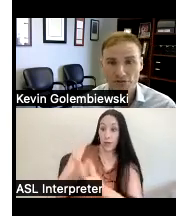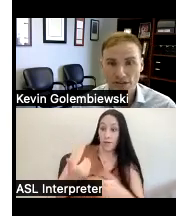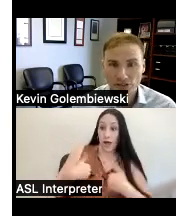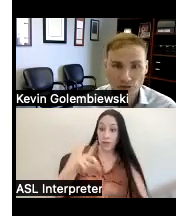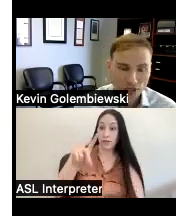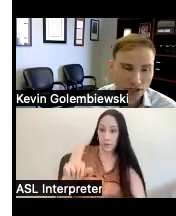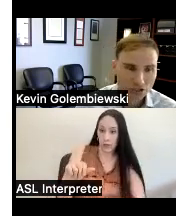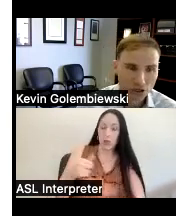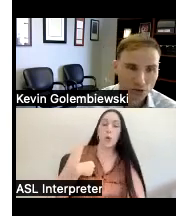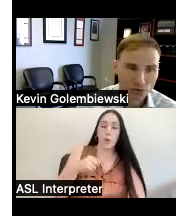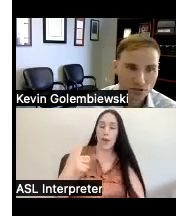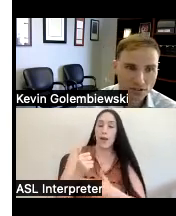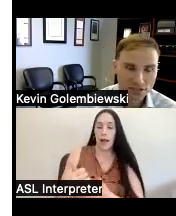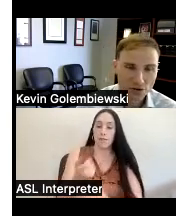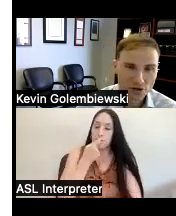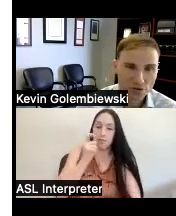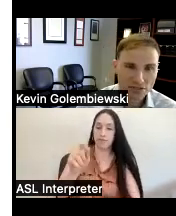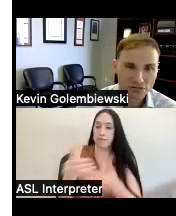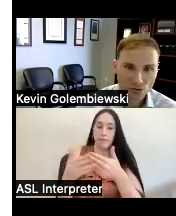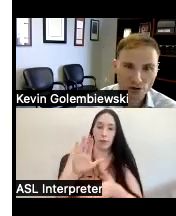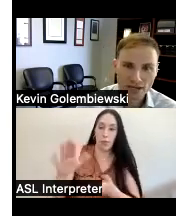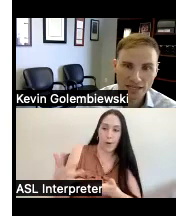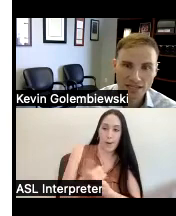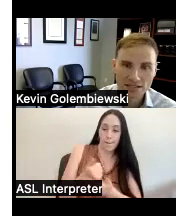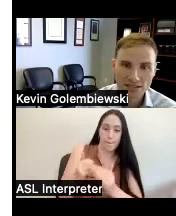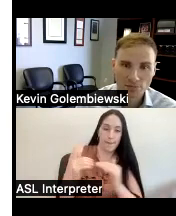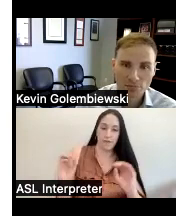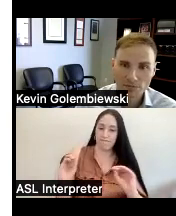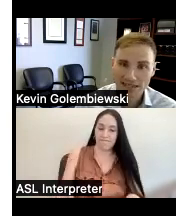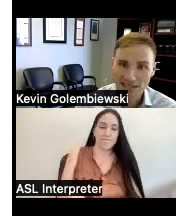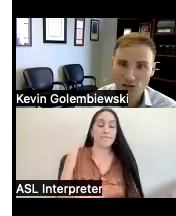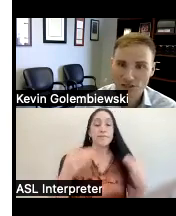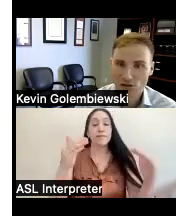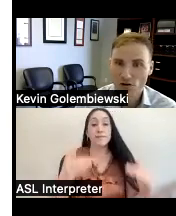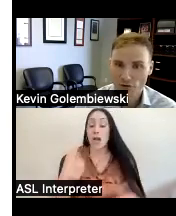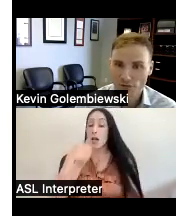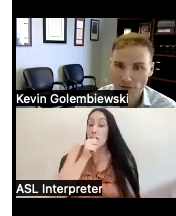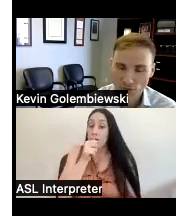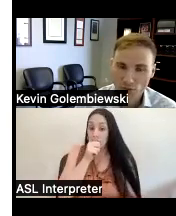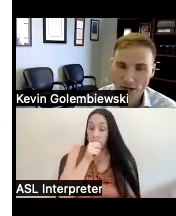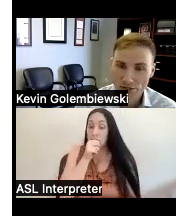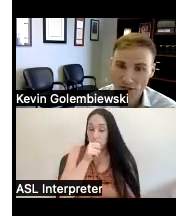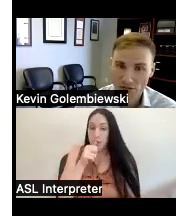confidential so disability rights Florida is a public interest law firm that's one way to think